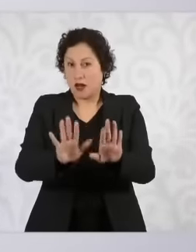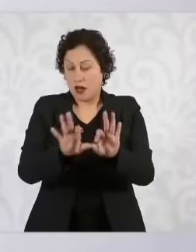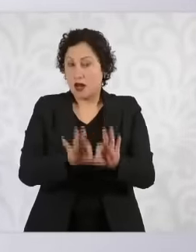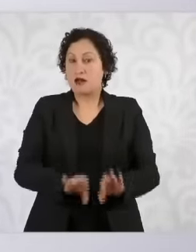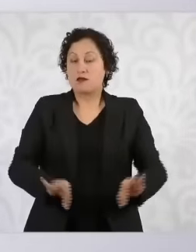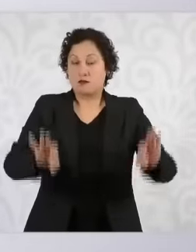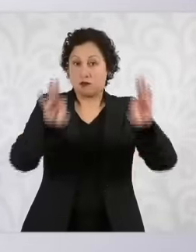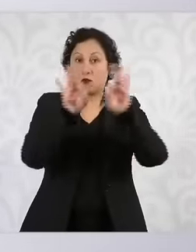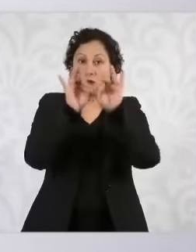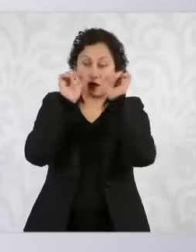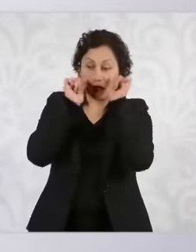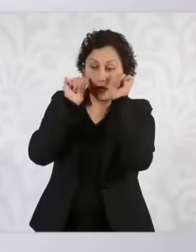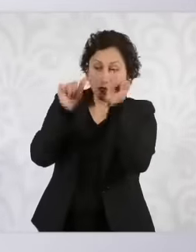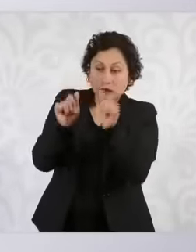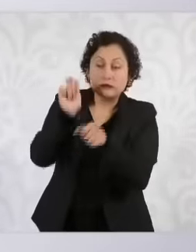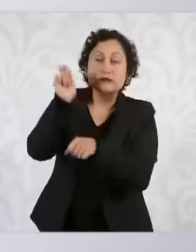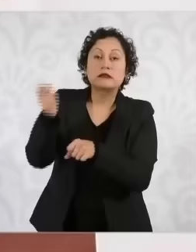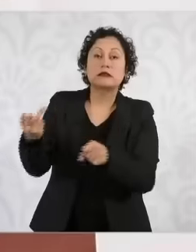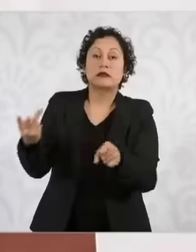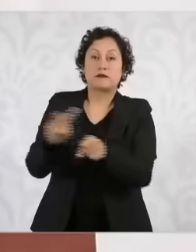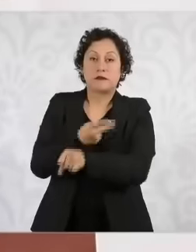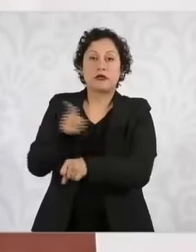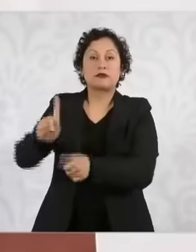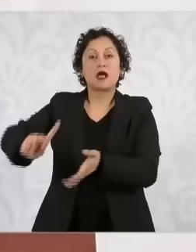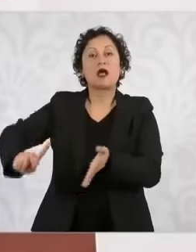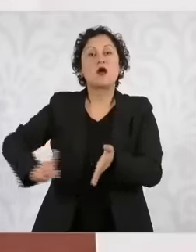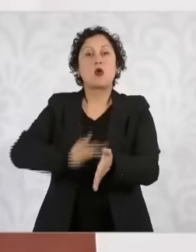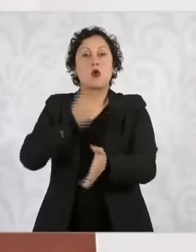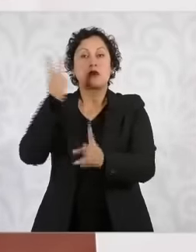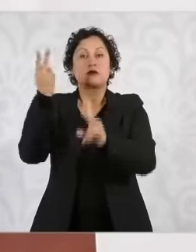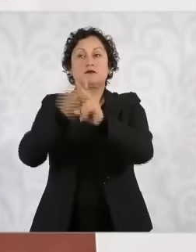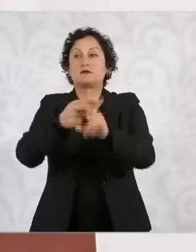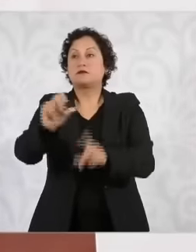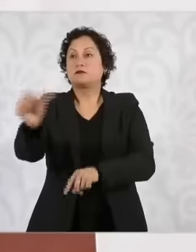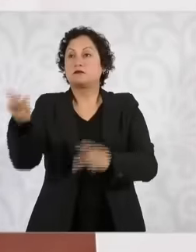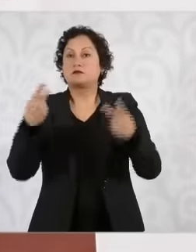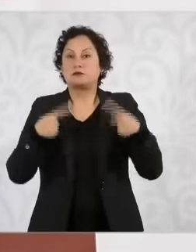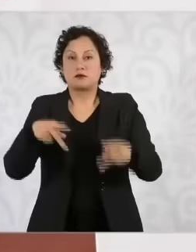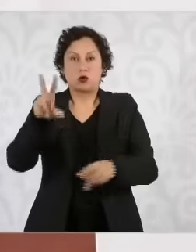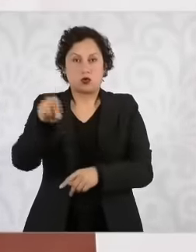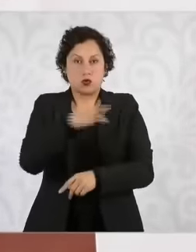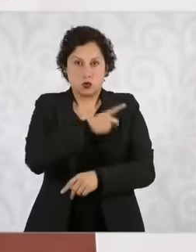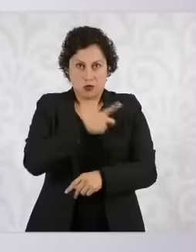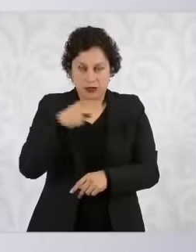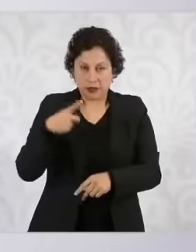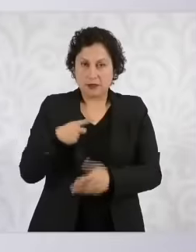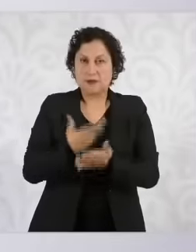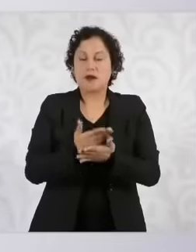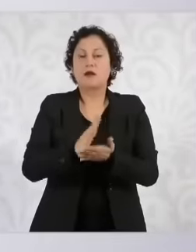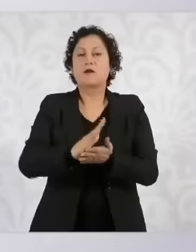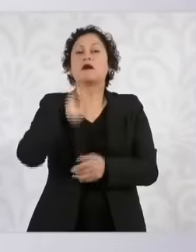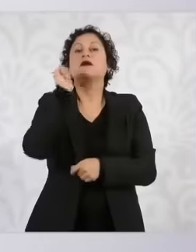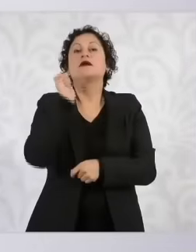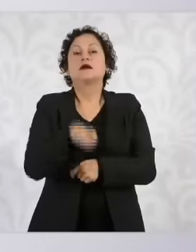that a situation does not occur again. so and that there is no displacement or eh